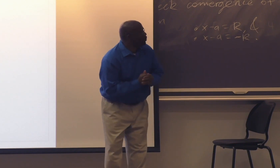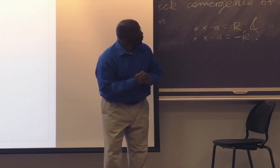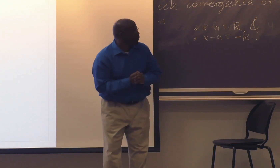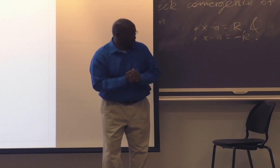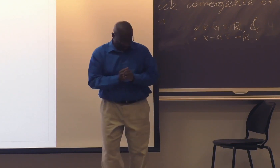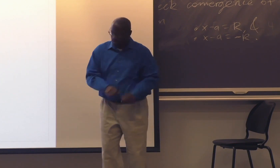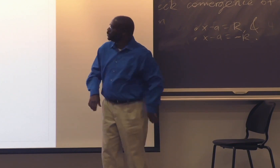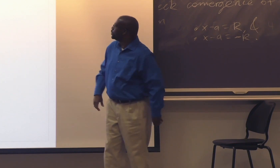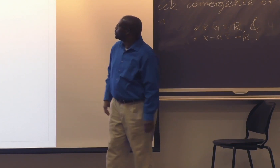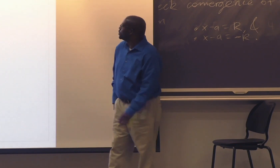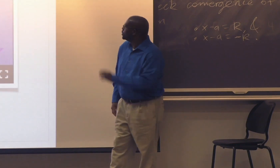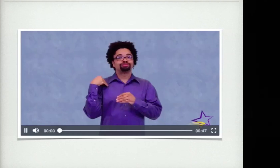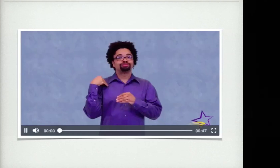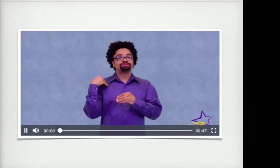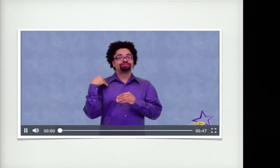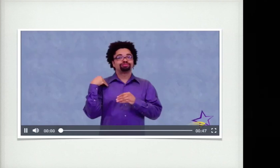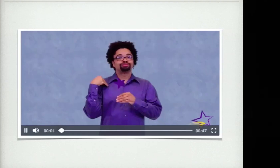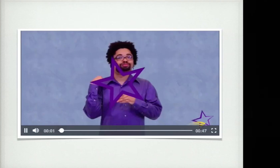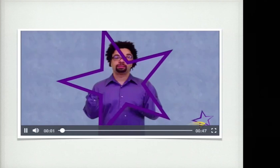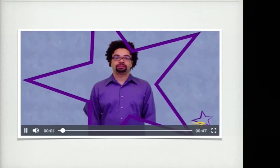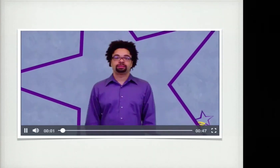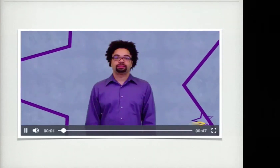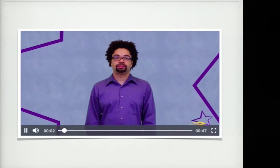And I apologize for that, if you feel that's not fair.